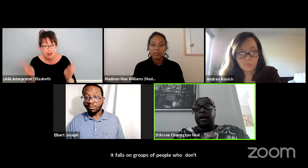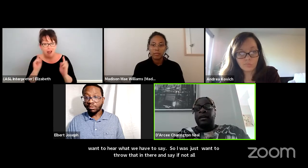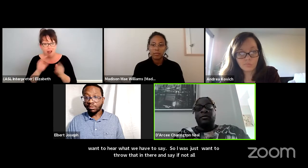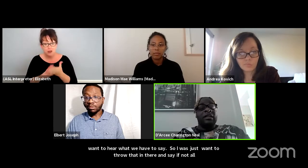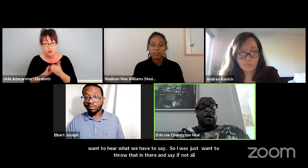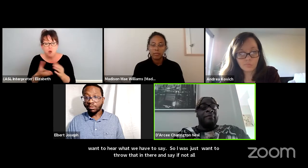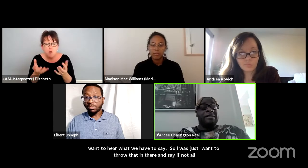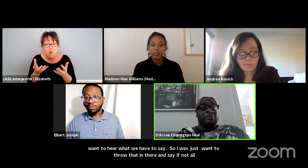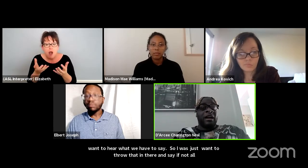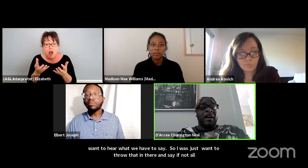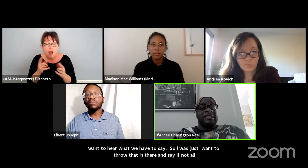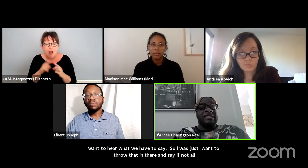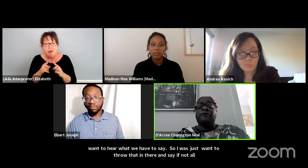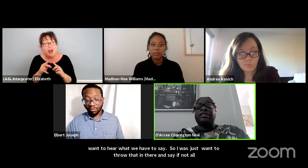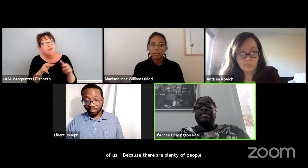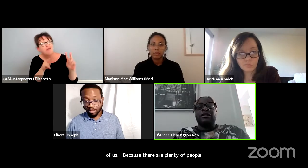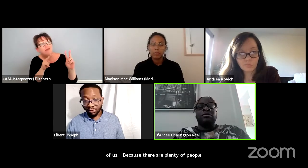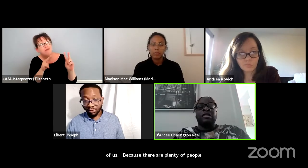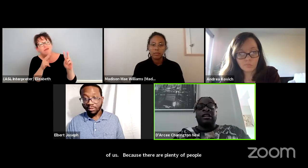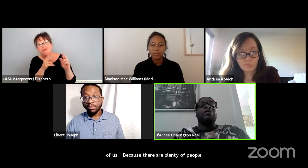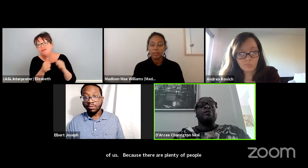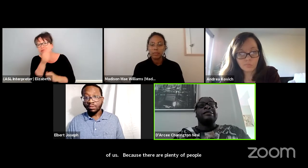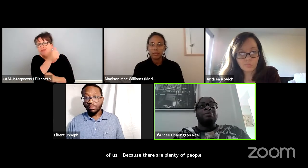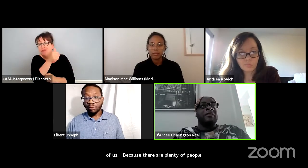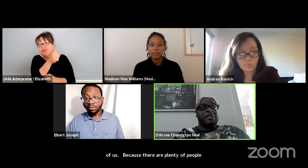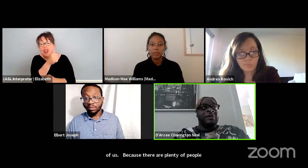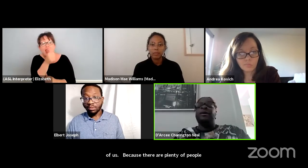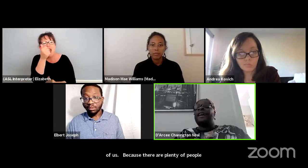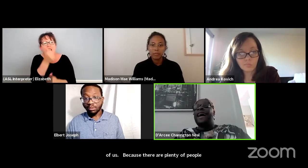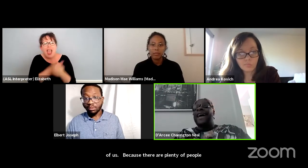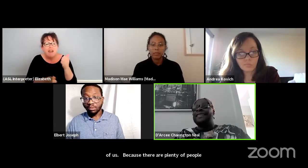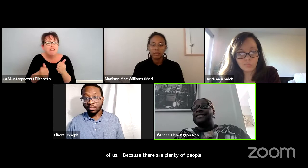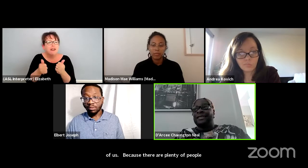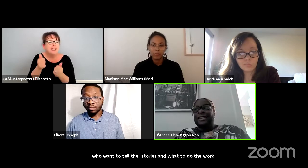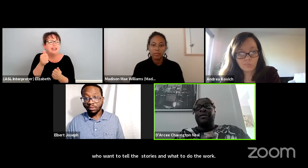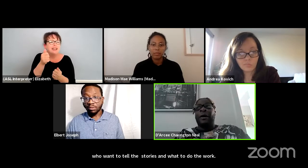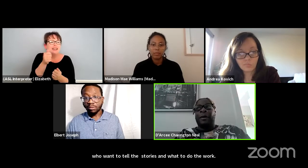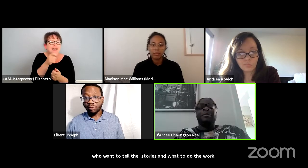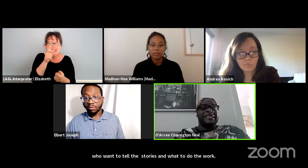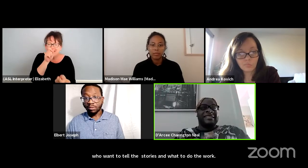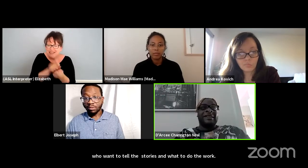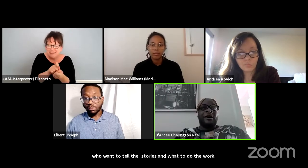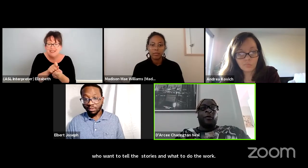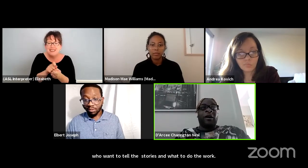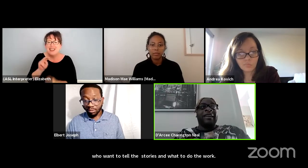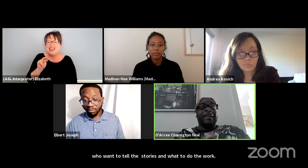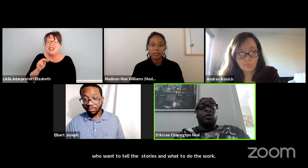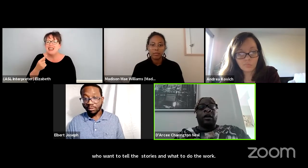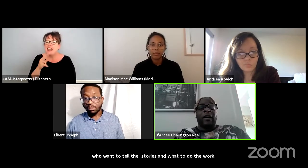But you know, I'm gonna just be honest. Every single Negro spiritual and Negro published work in the world